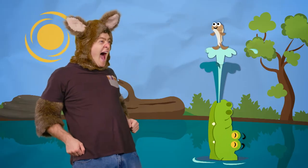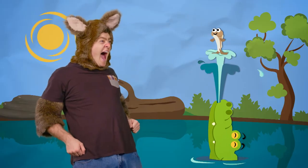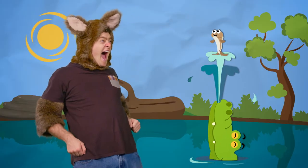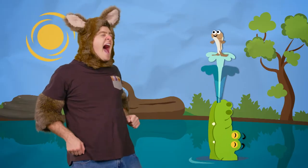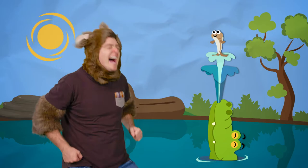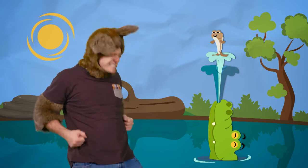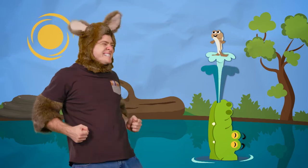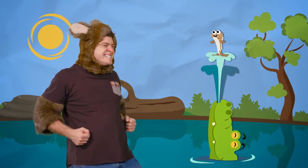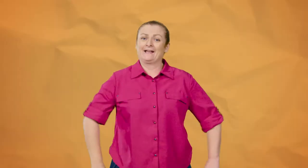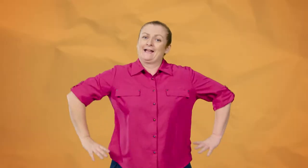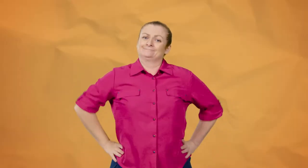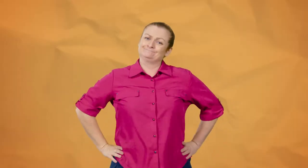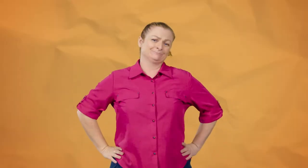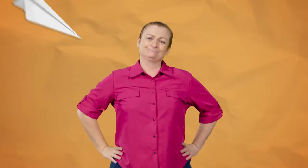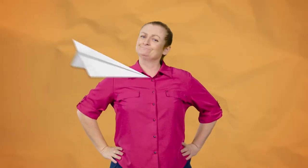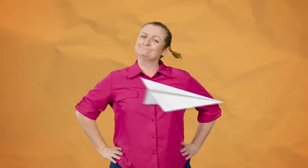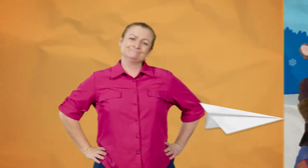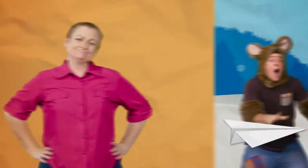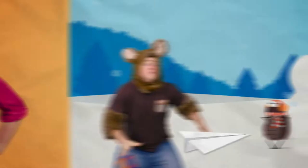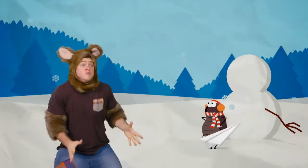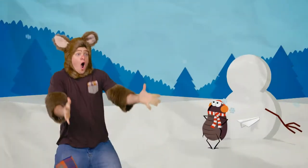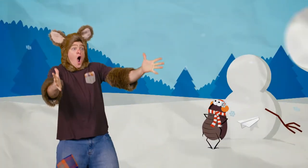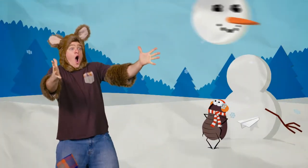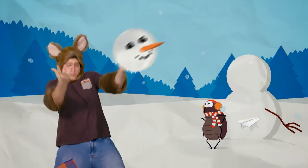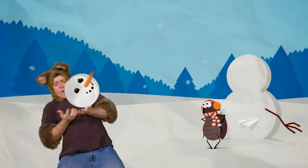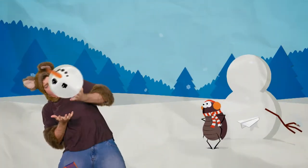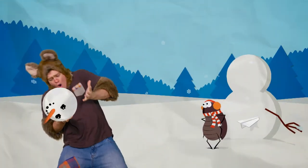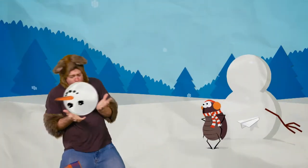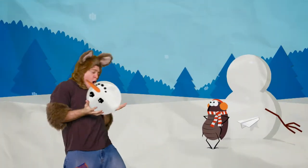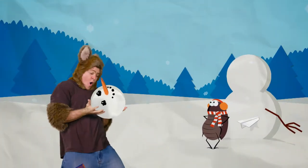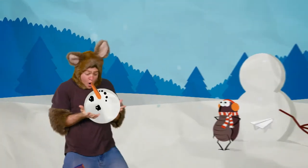Yeah! Hmm. Oh! Oh! Ooh!